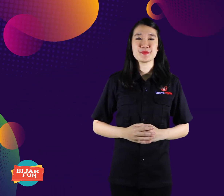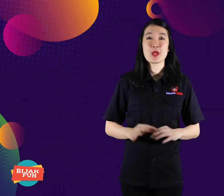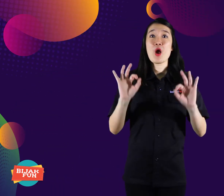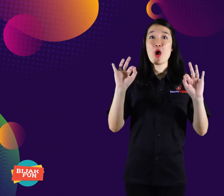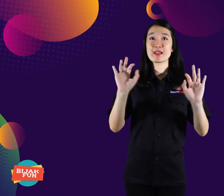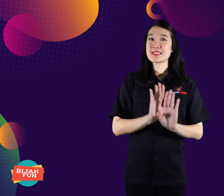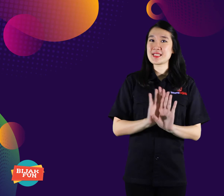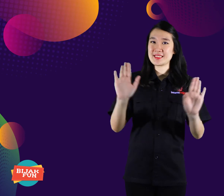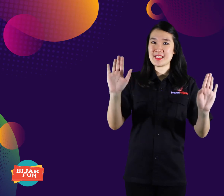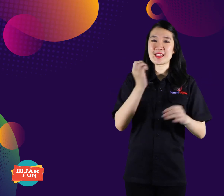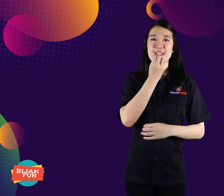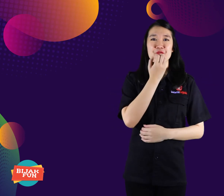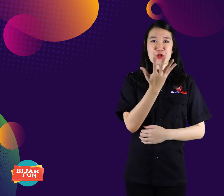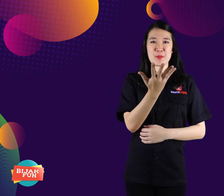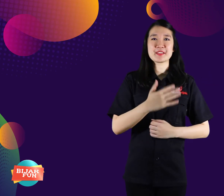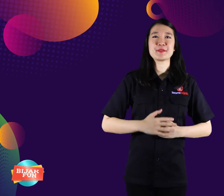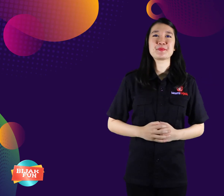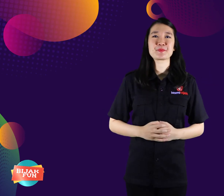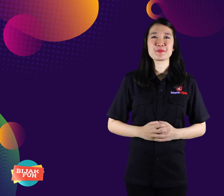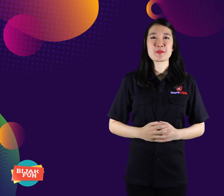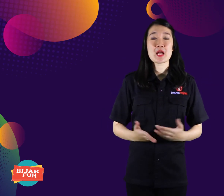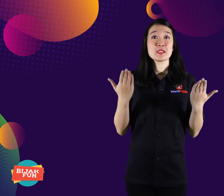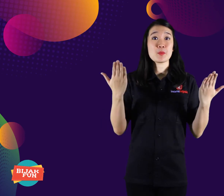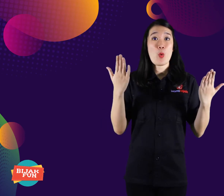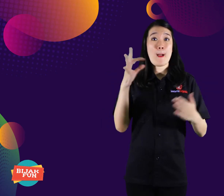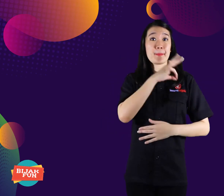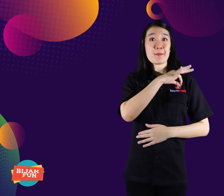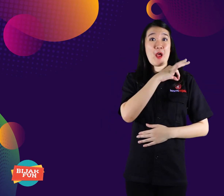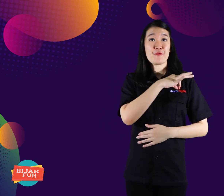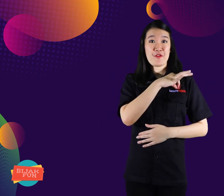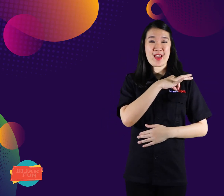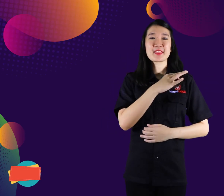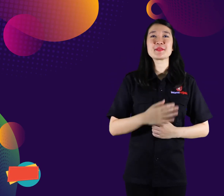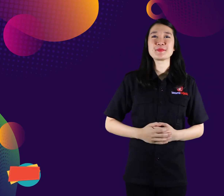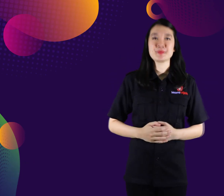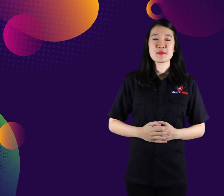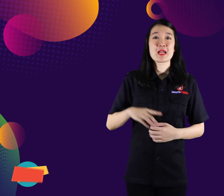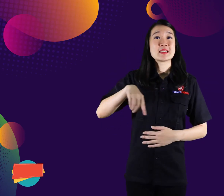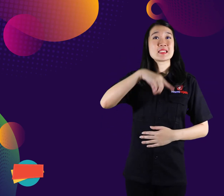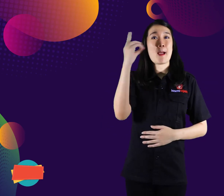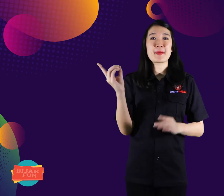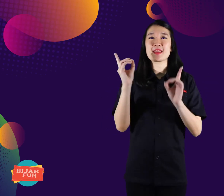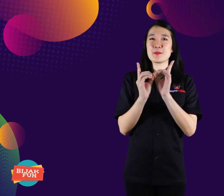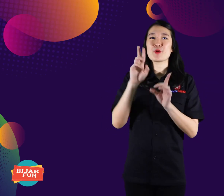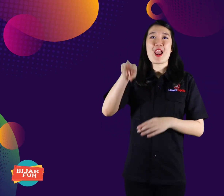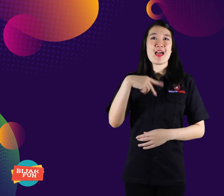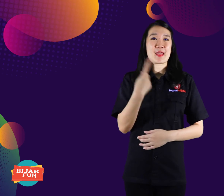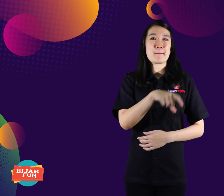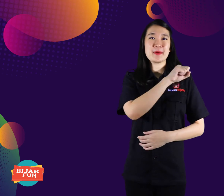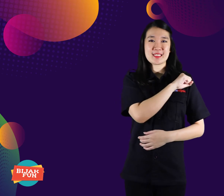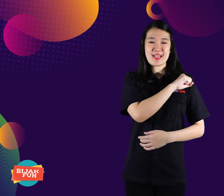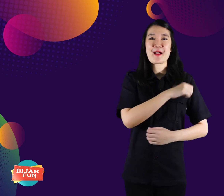Okay, that's information. May be useful. See you again at KamiBijak.